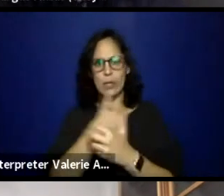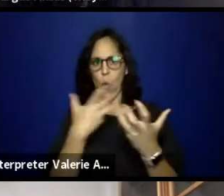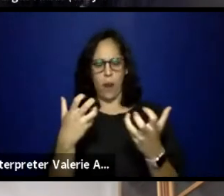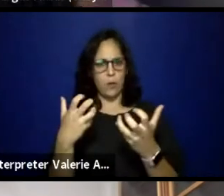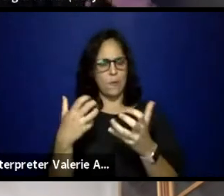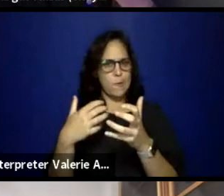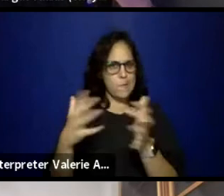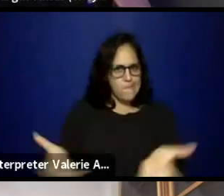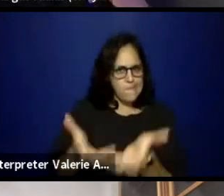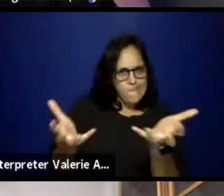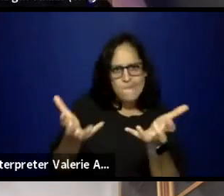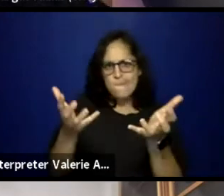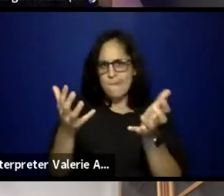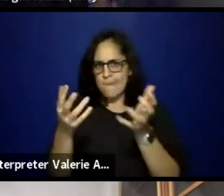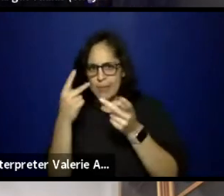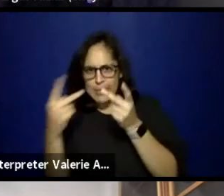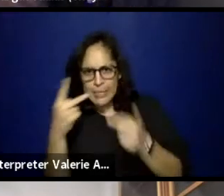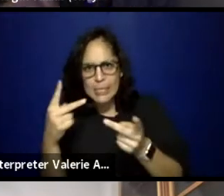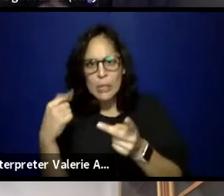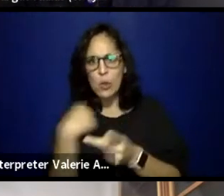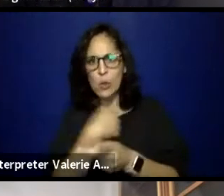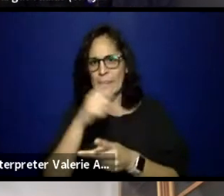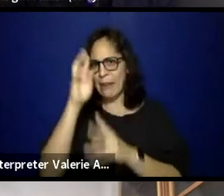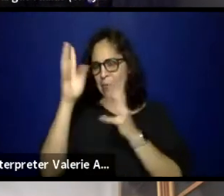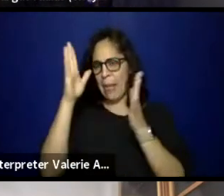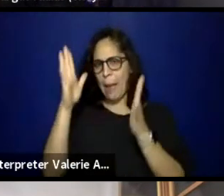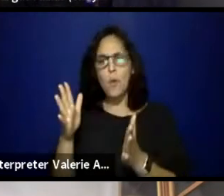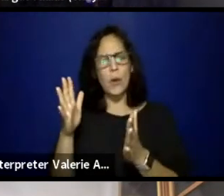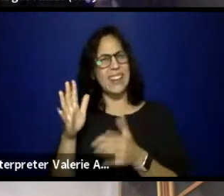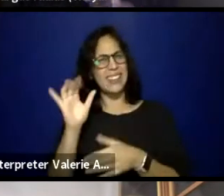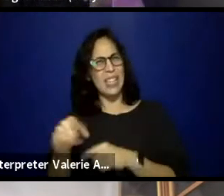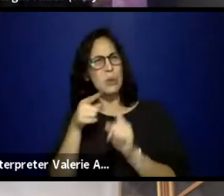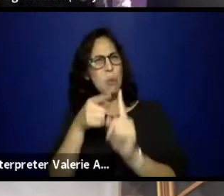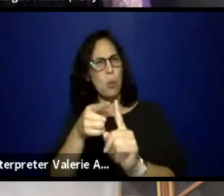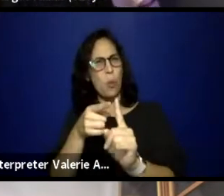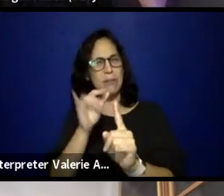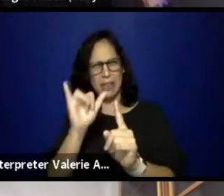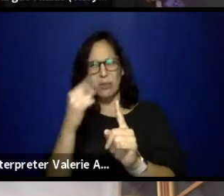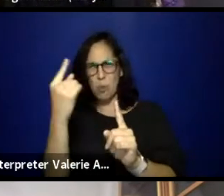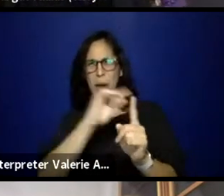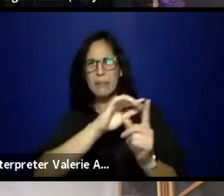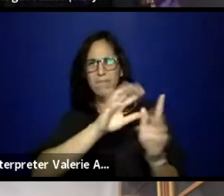And so I guess that's, maybe my two parter of like, that's the rainbow for me and the red flags